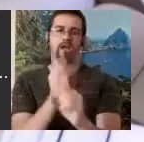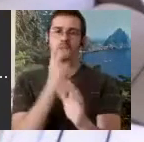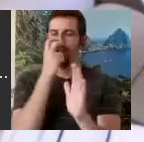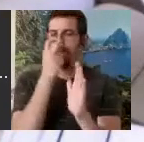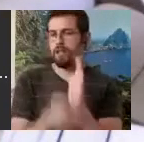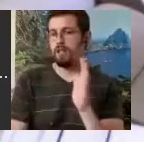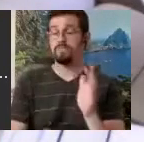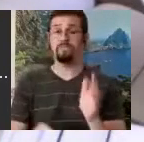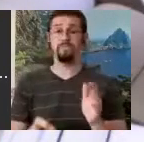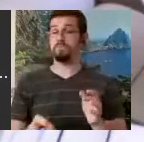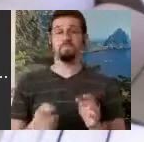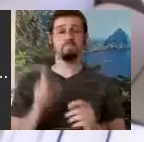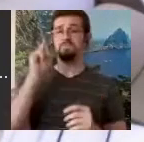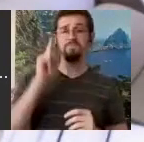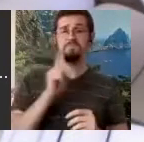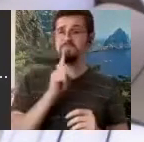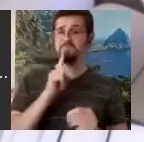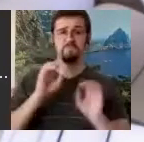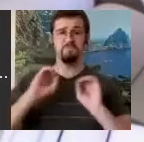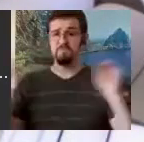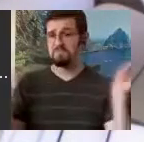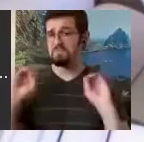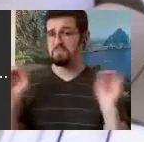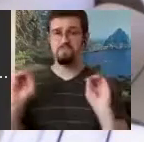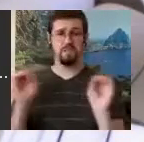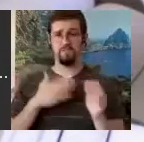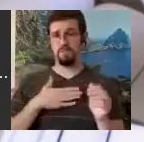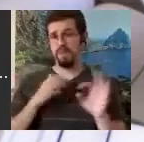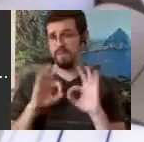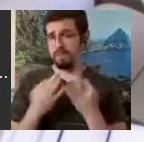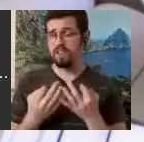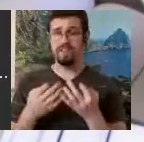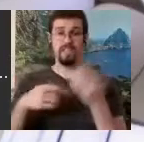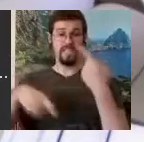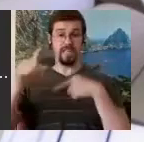had nothing to do with that. I knew nothing about sign language, although as all